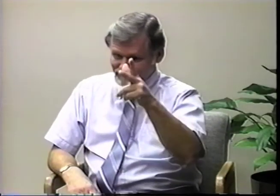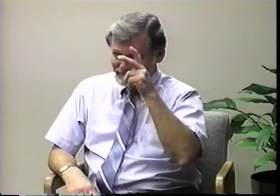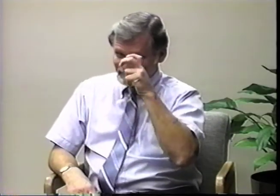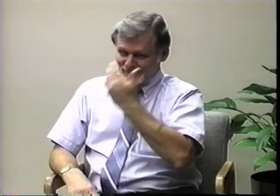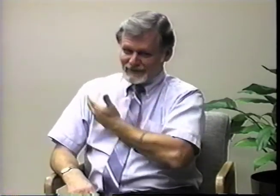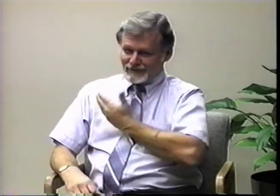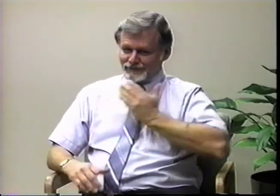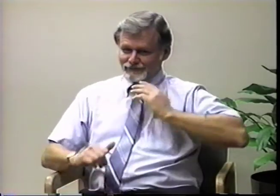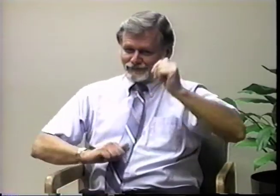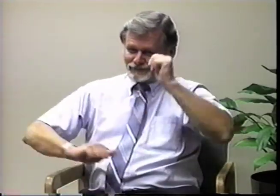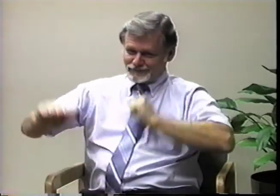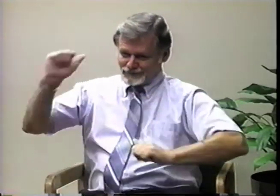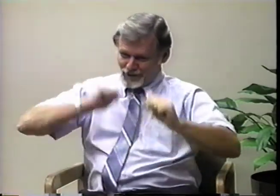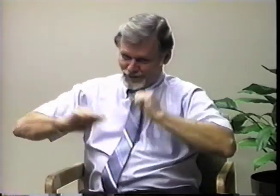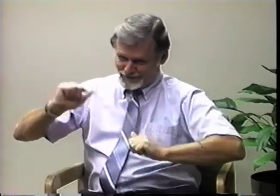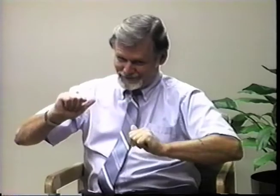And, thank you for tuning in to our story today.